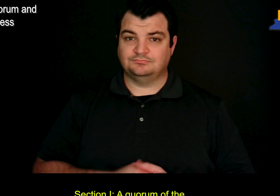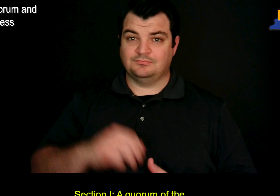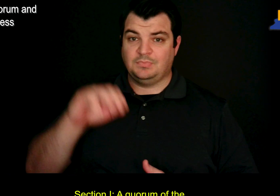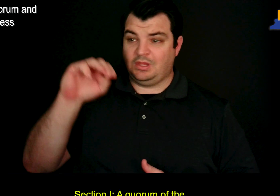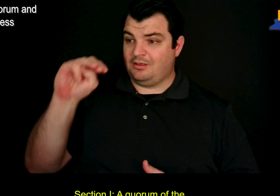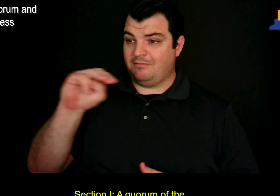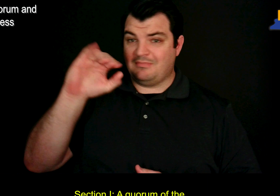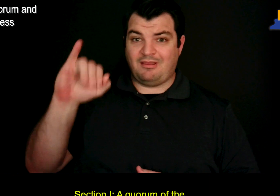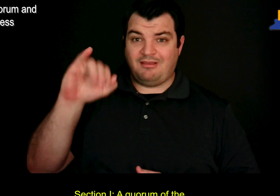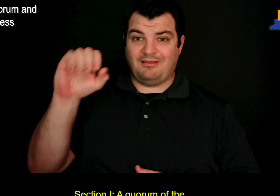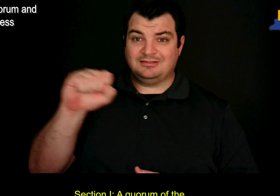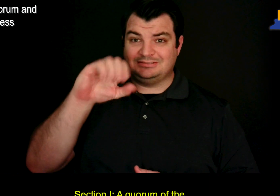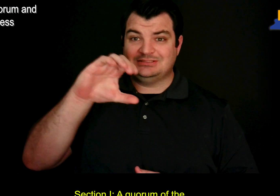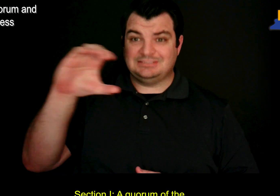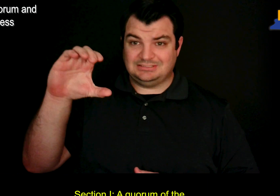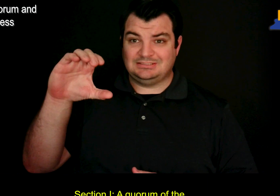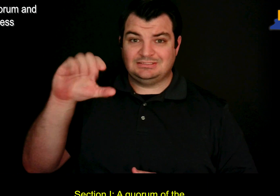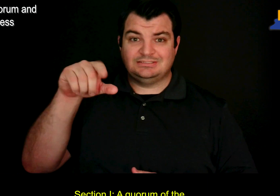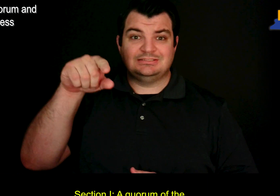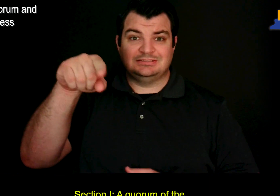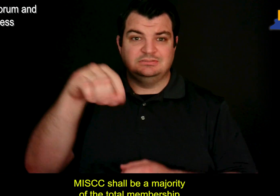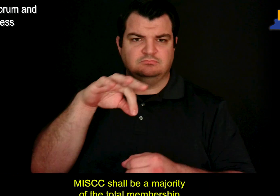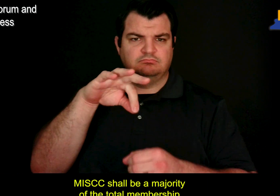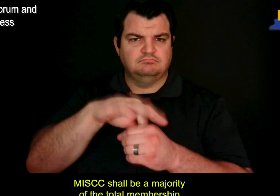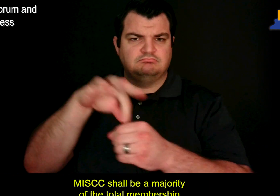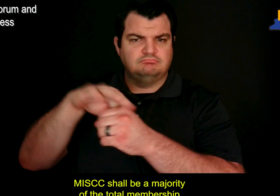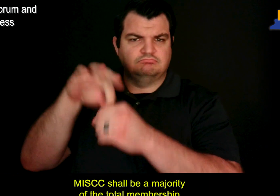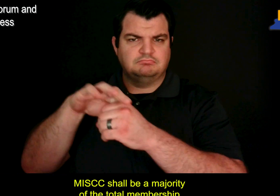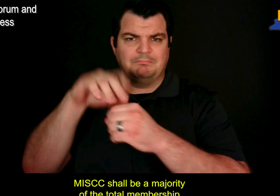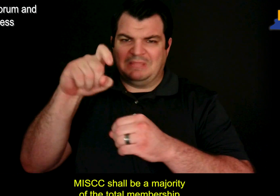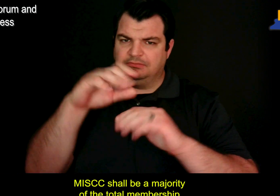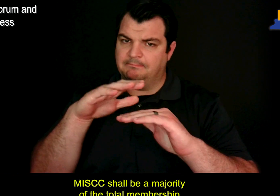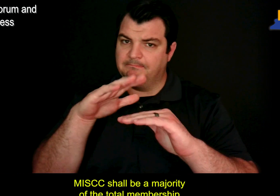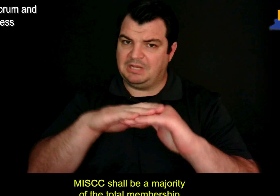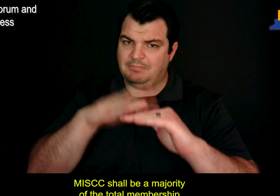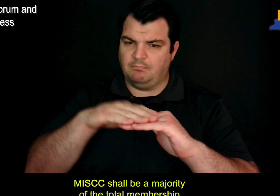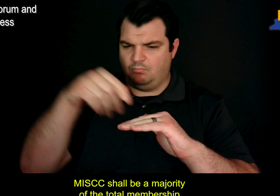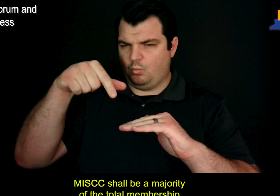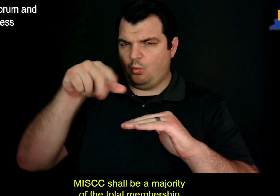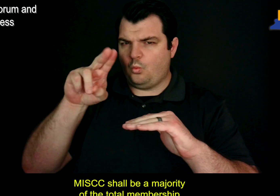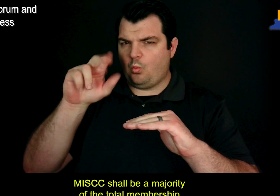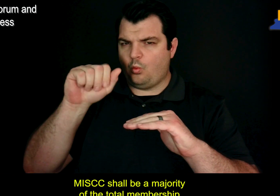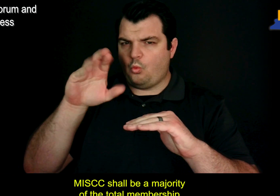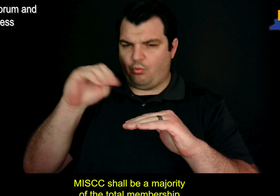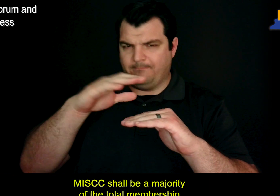Section I: A quorum of the MISCC shall be a majority of the total membership